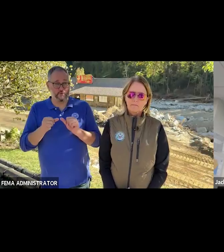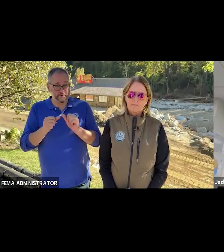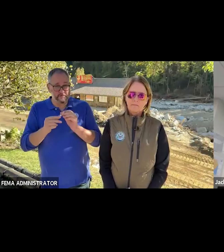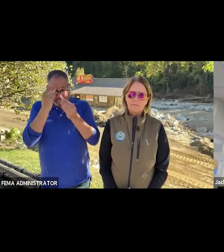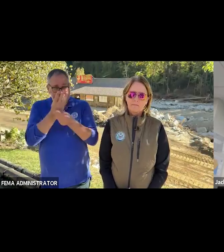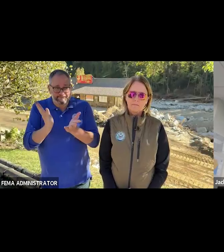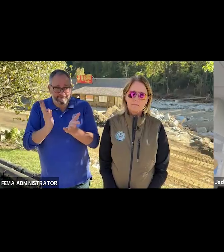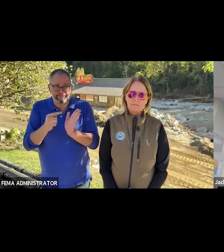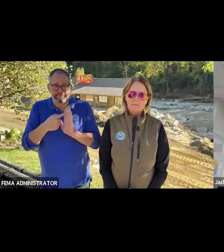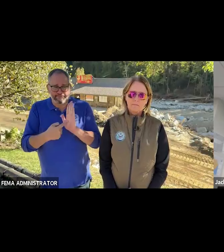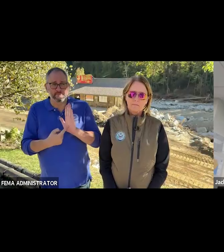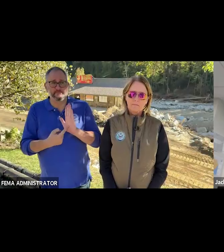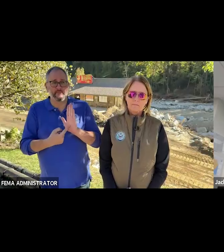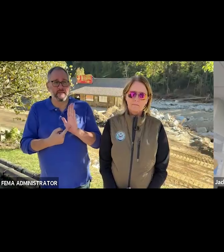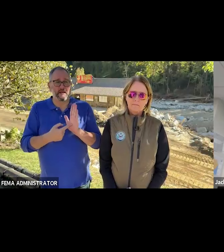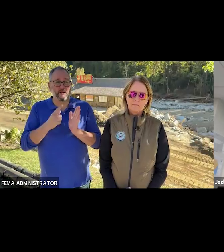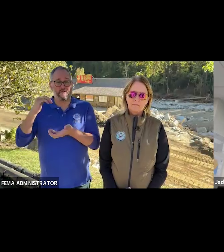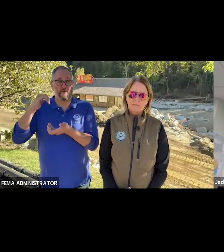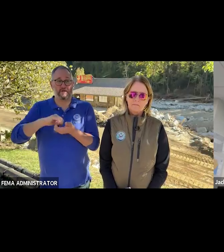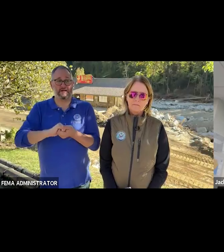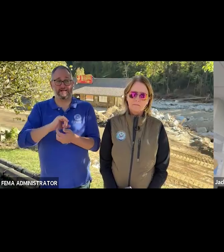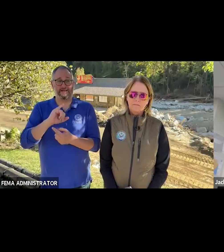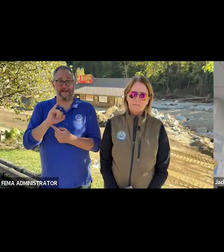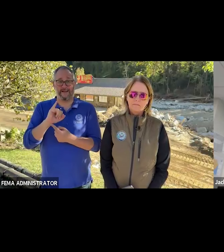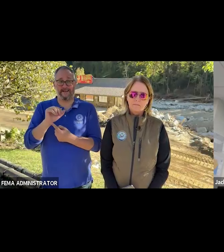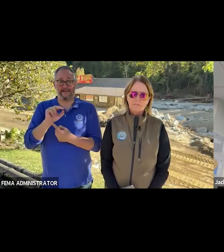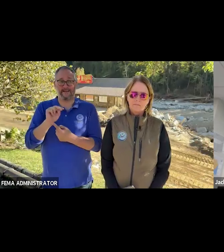the partners at INA about threats to FEMA workers. I was wondering